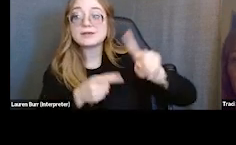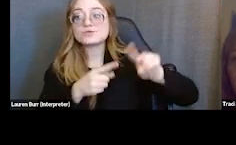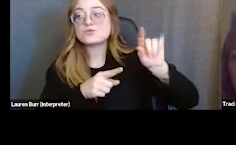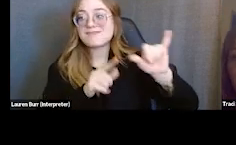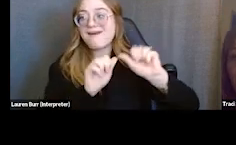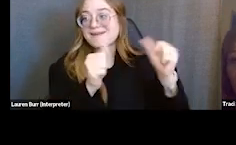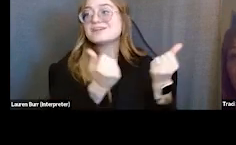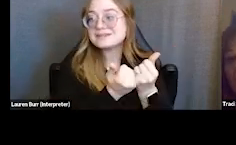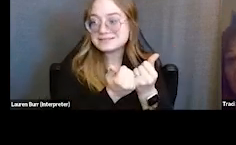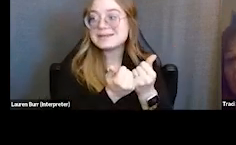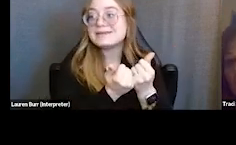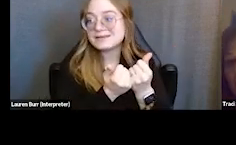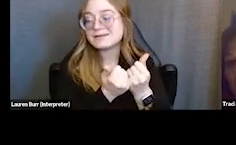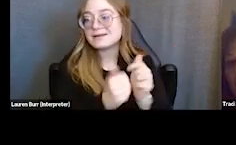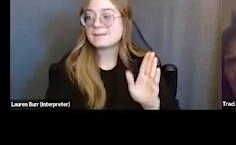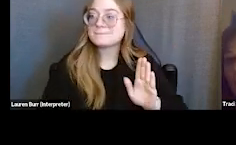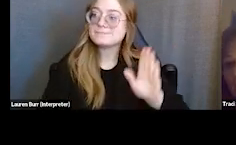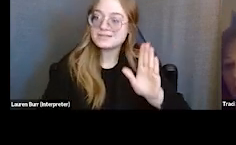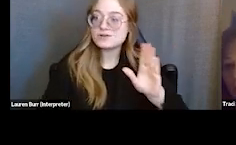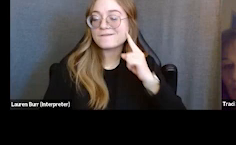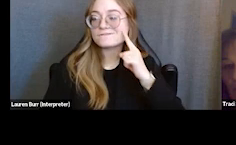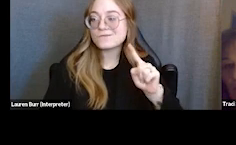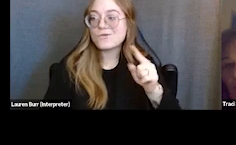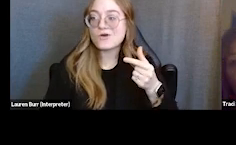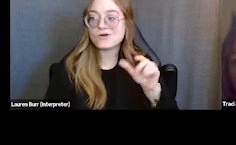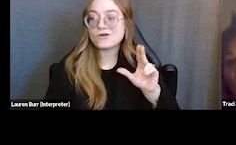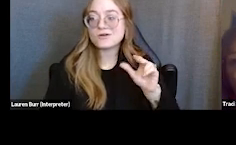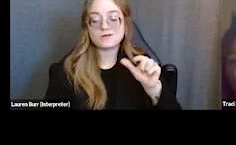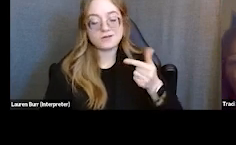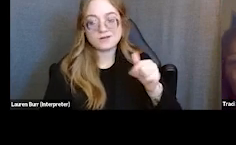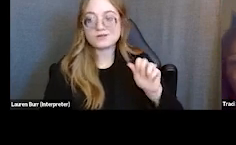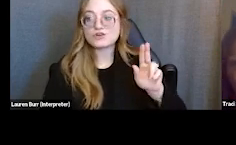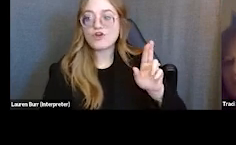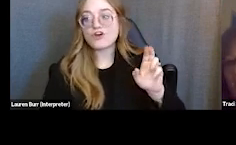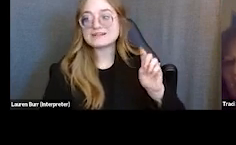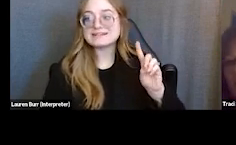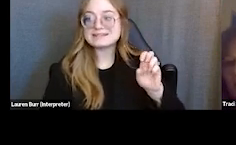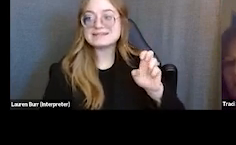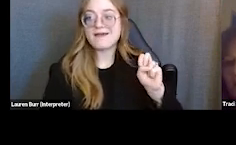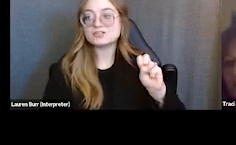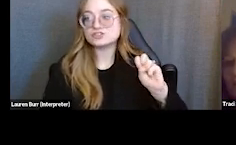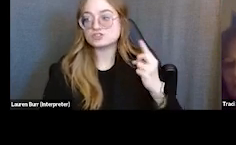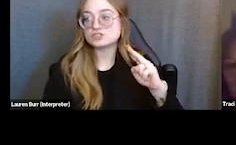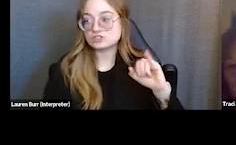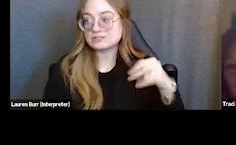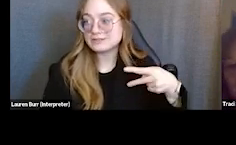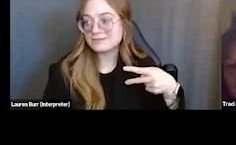petitioning for guardianship at the court level. Sorry, I know I went all around there, but does that kind of make sense or?